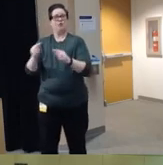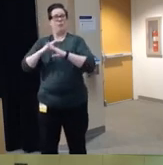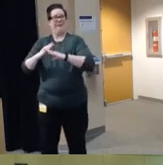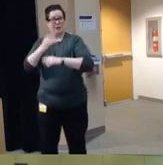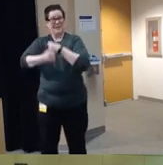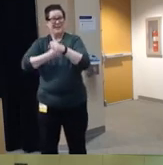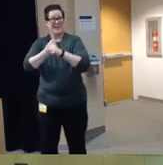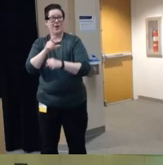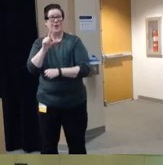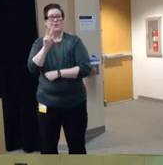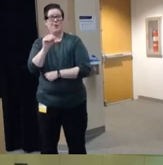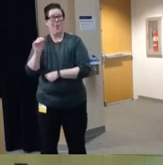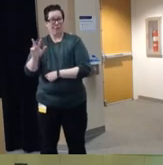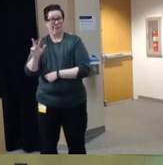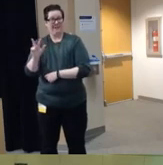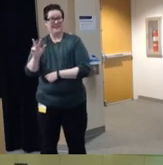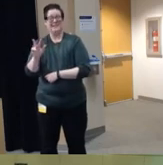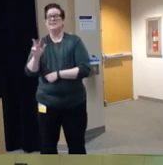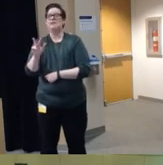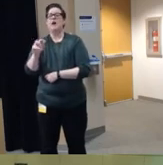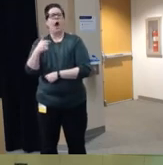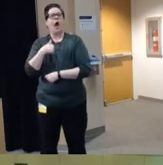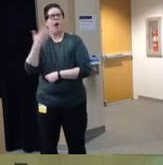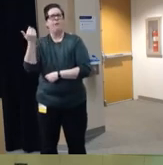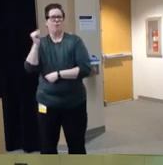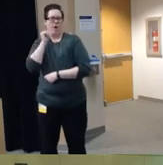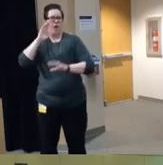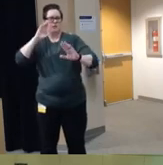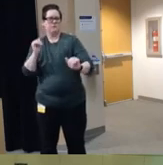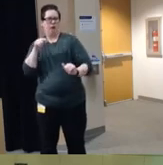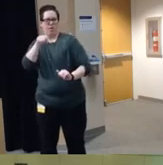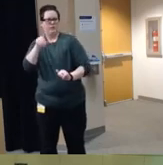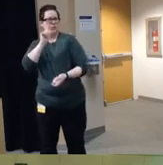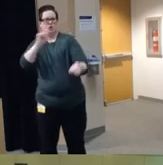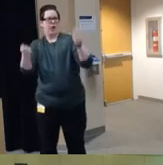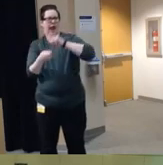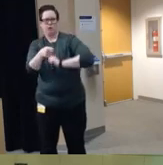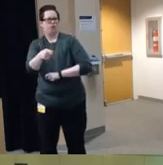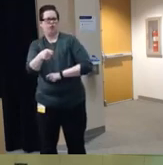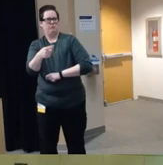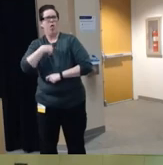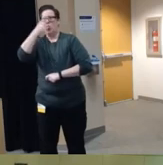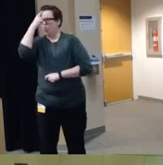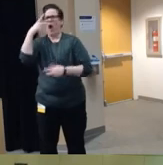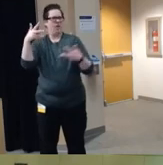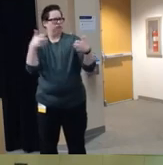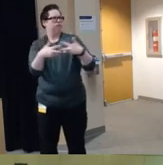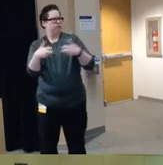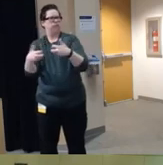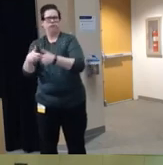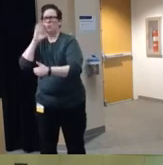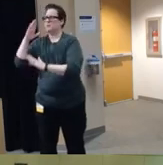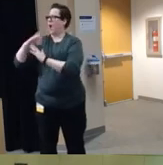2003 uh I did not anticipate this change um in my lifetime and I don't think that others did either